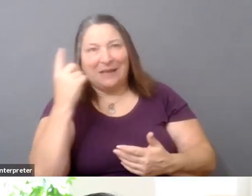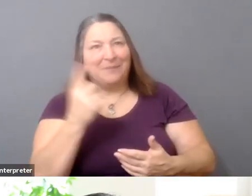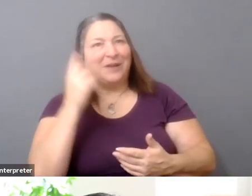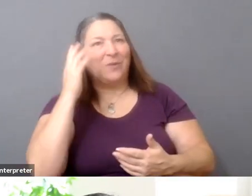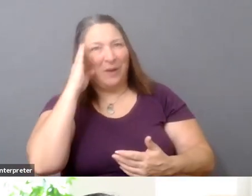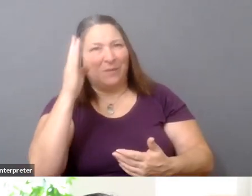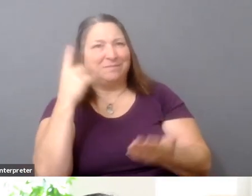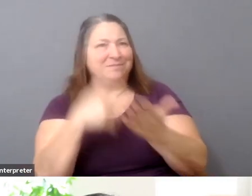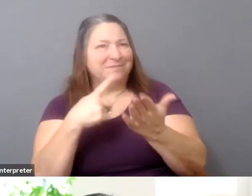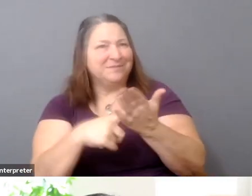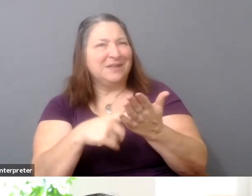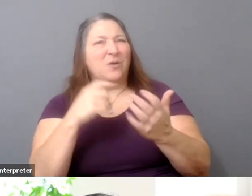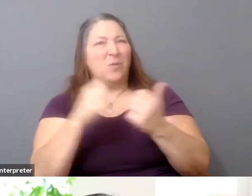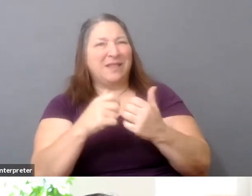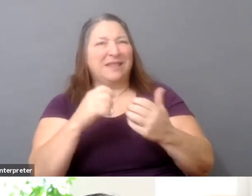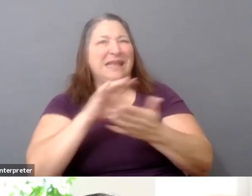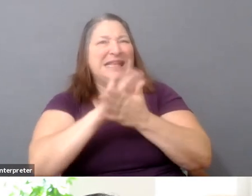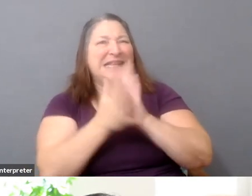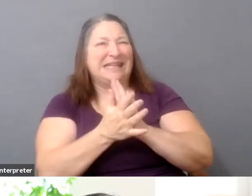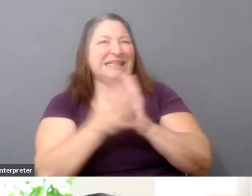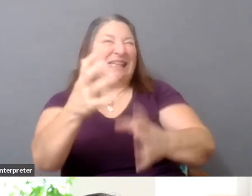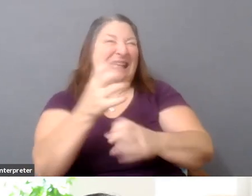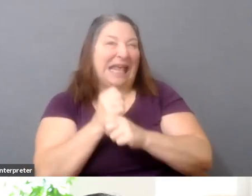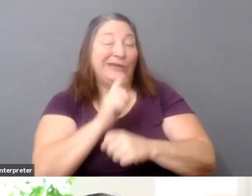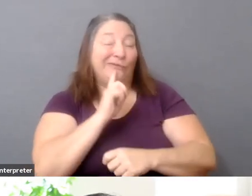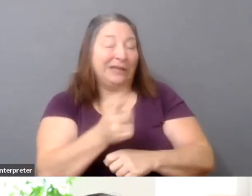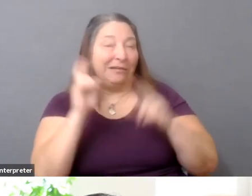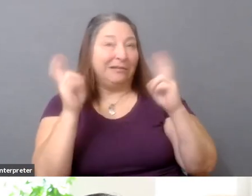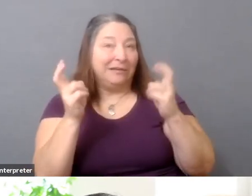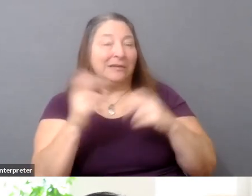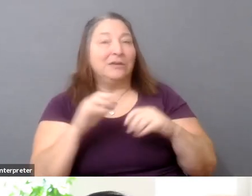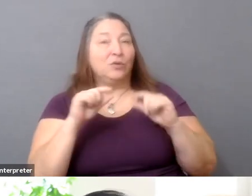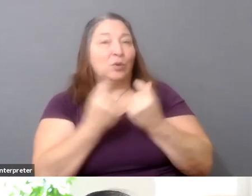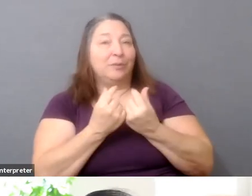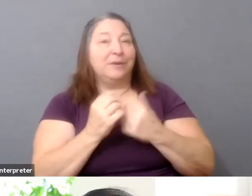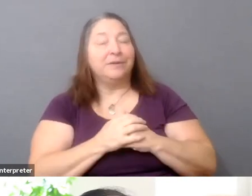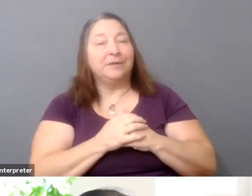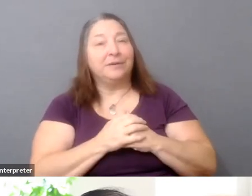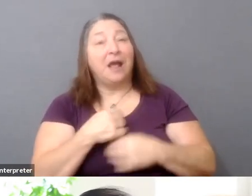And I think that this is one of these things where if it's